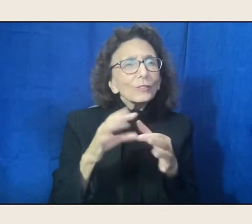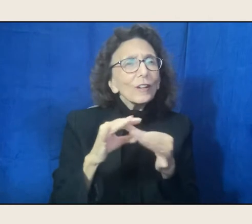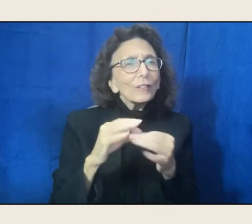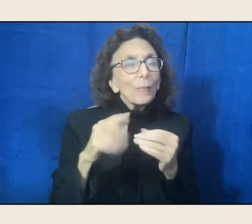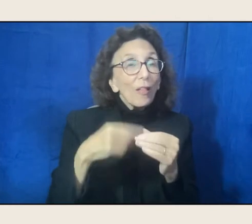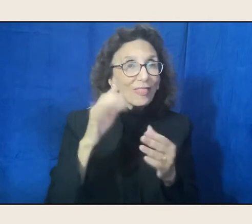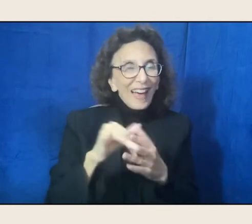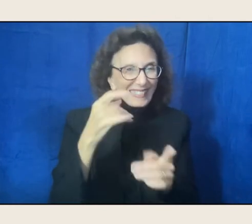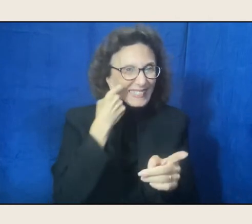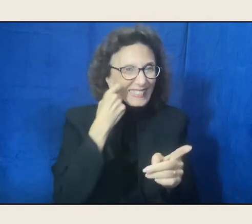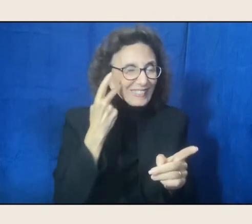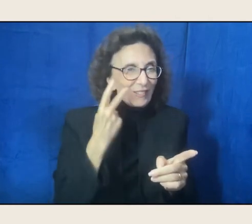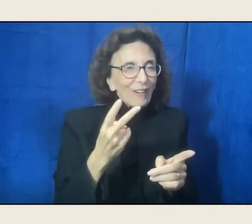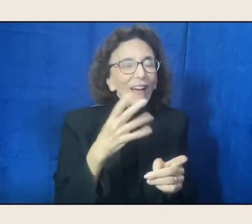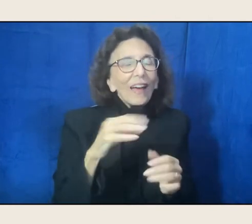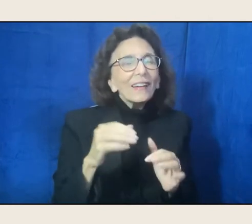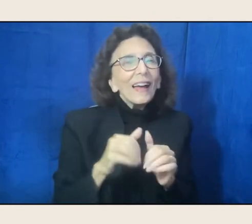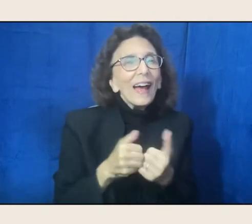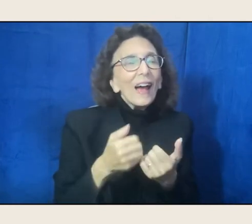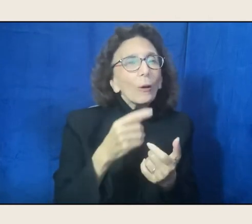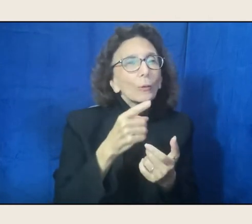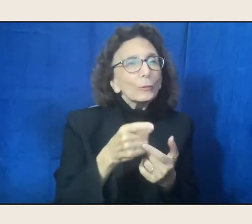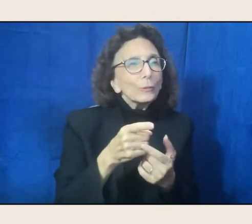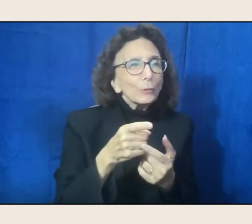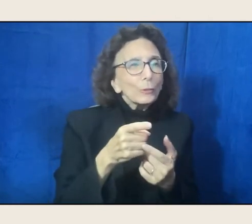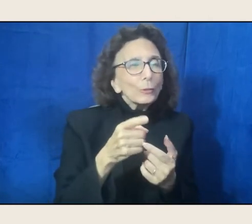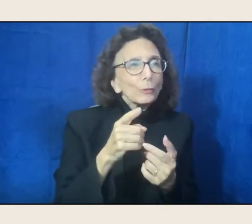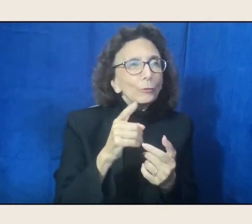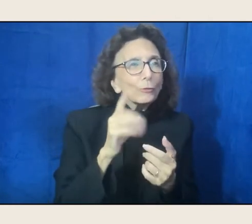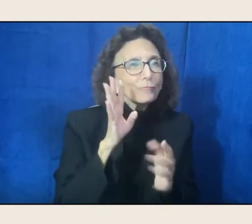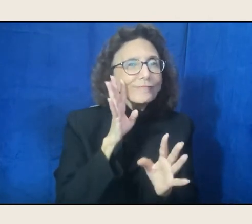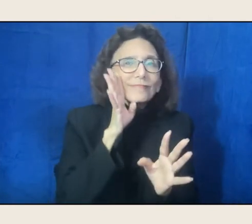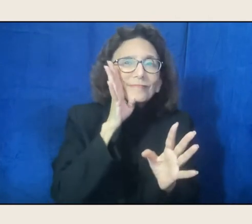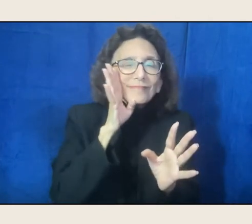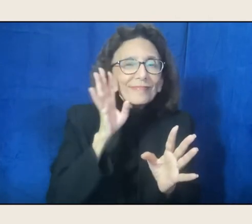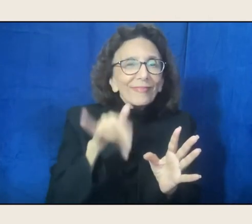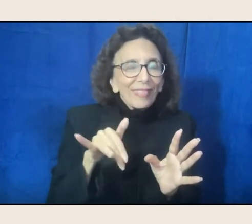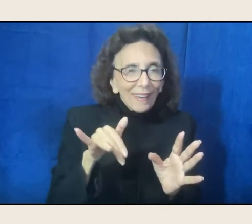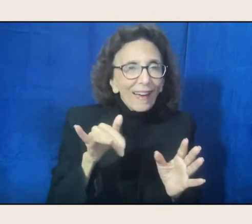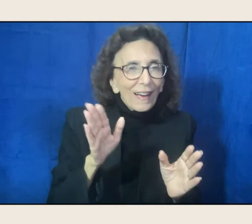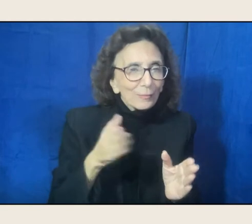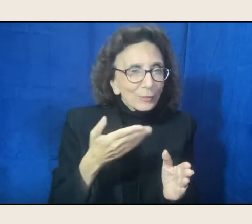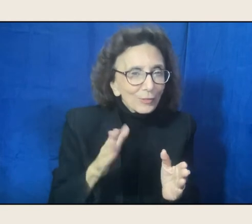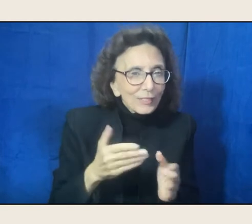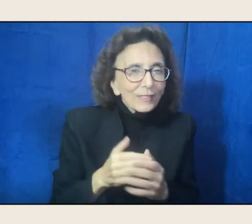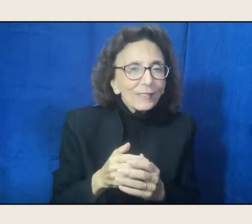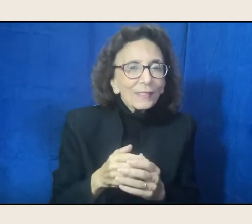and how you came to make it, and about your performance life.